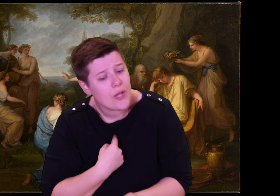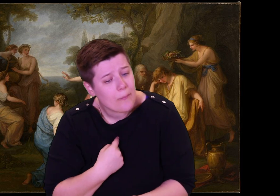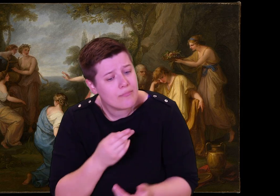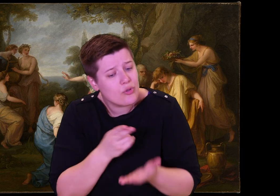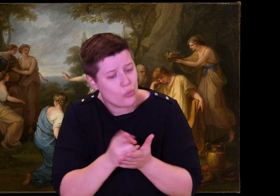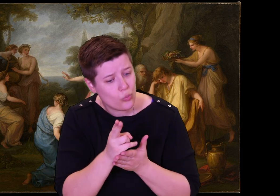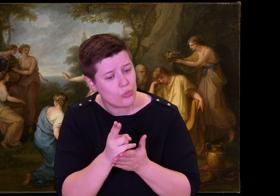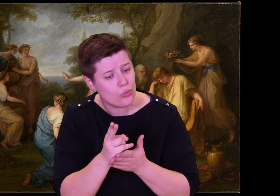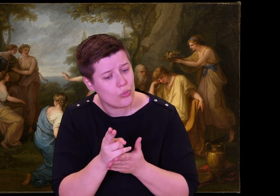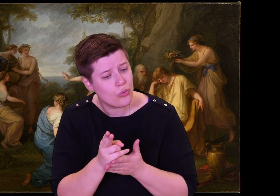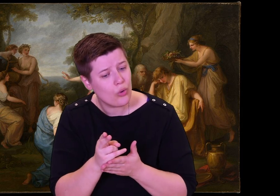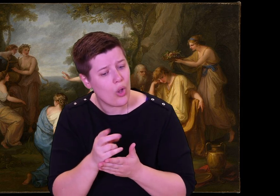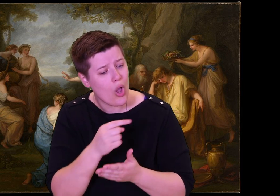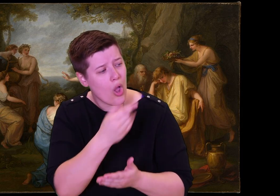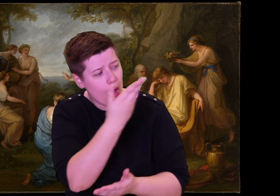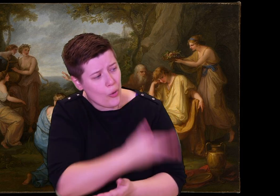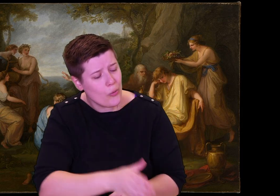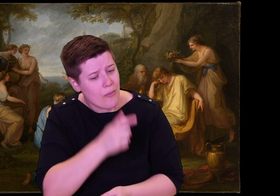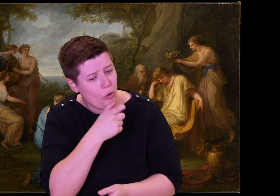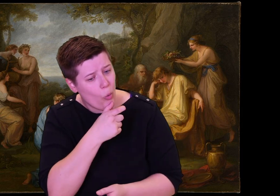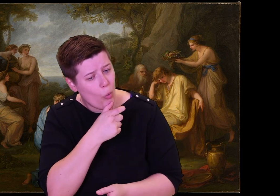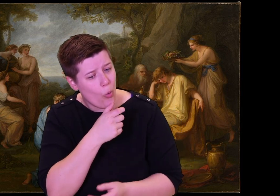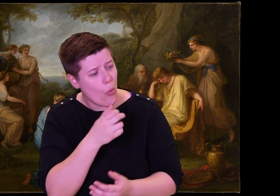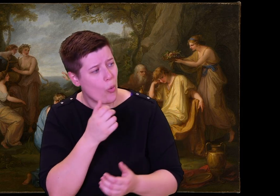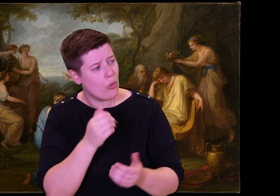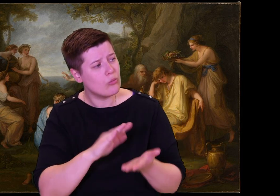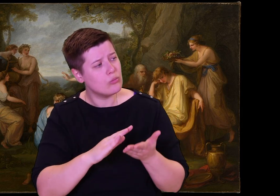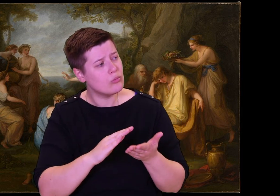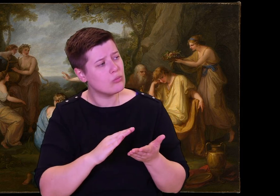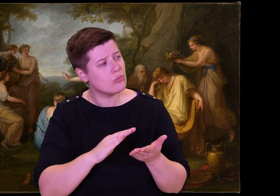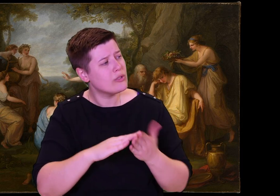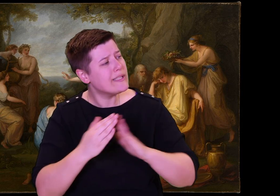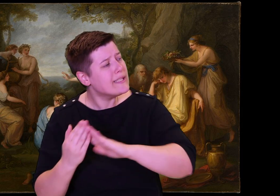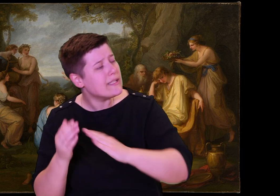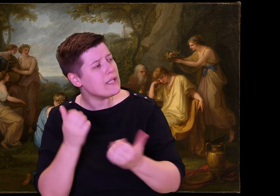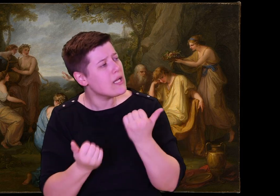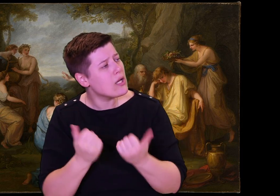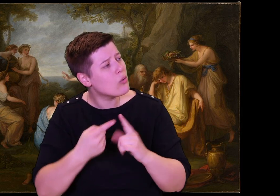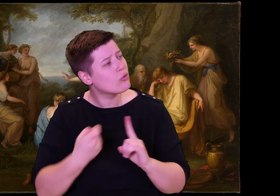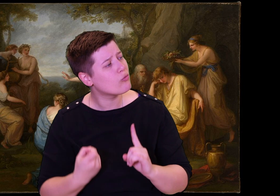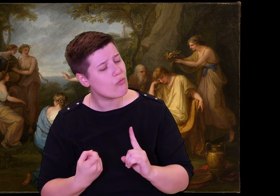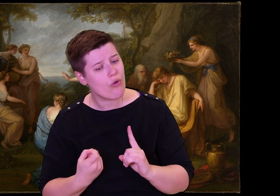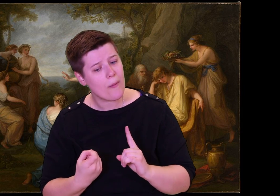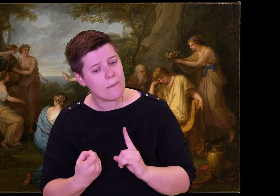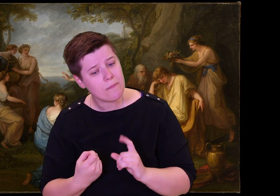here, and by what route? You surely did not travel here on foot!